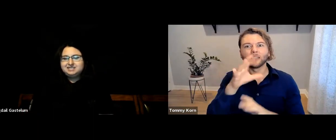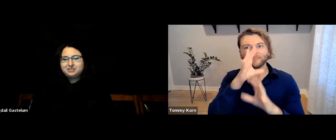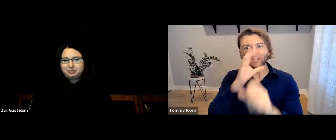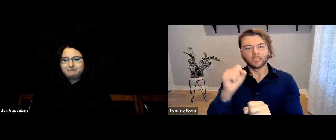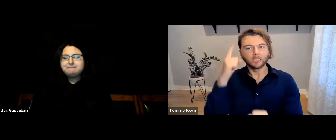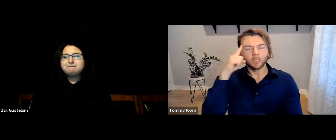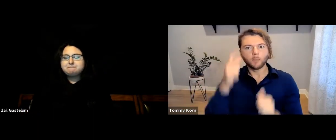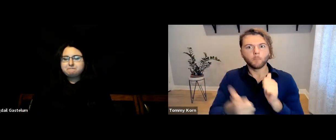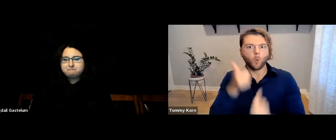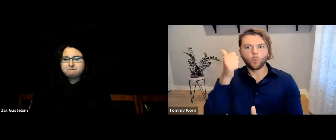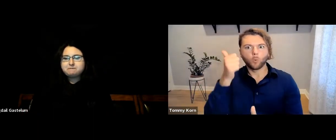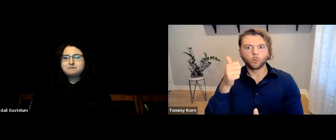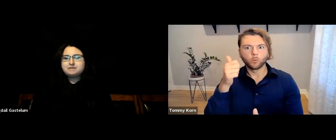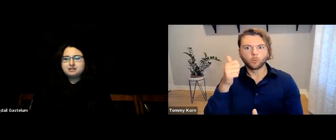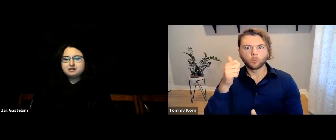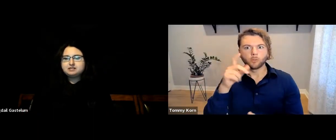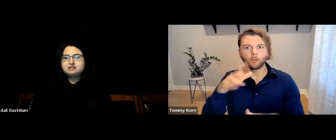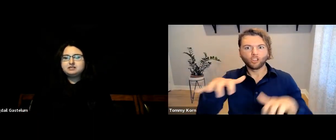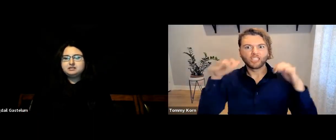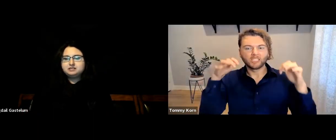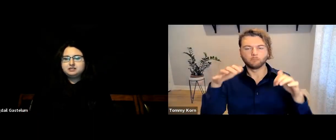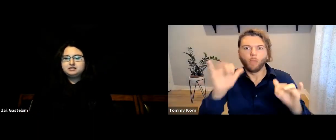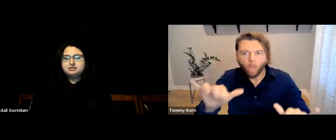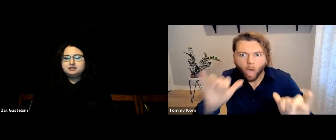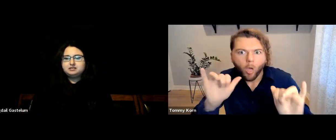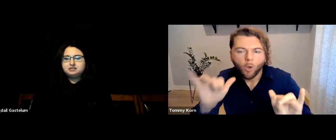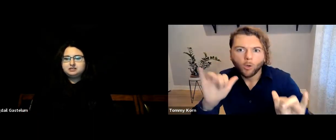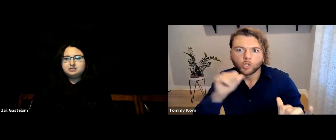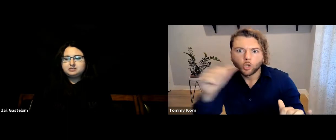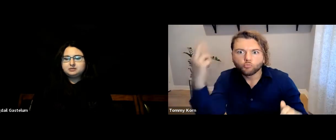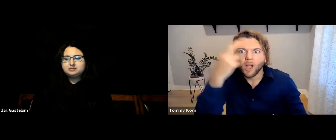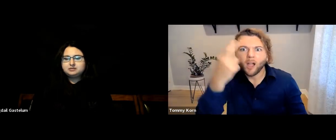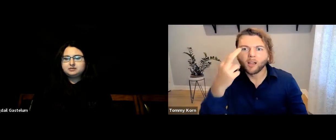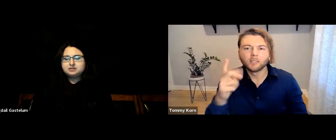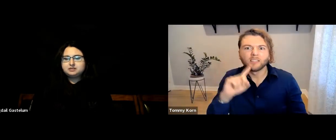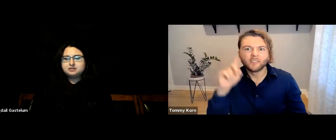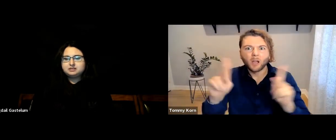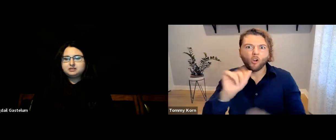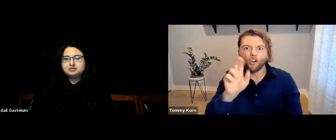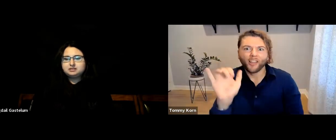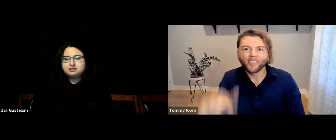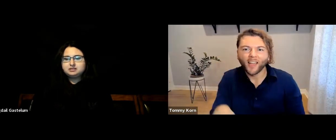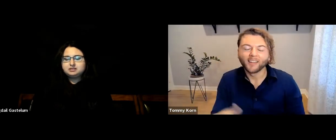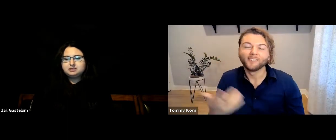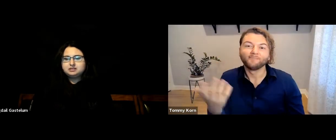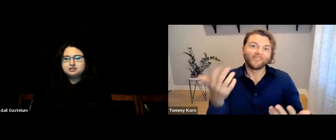And it was fascinating for most of the audience. They were like, “Whoa! I didn’t realize that Deaf people were like that!”